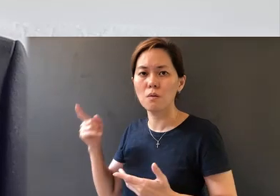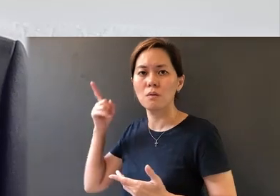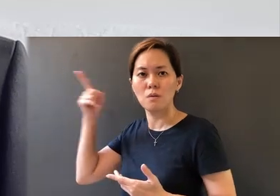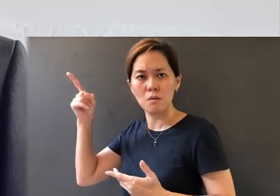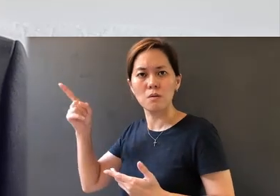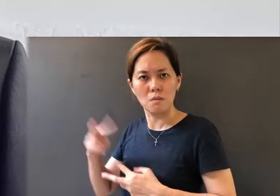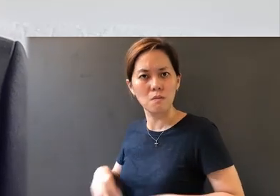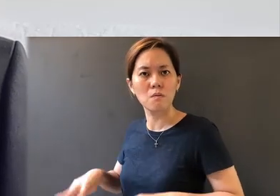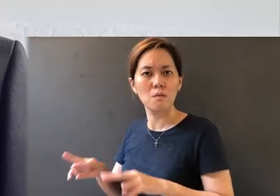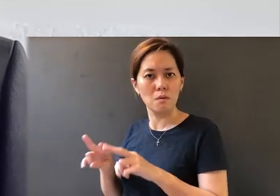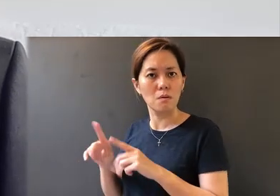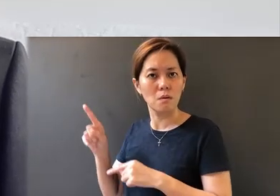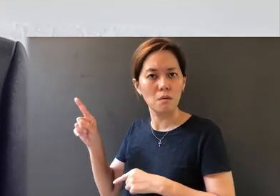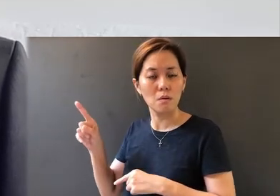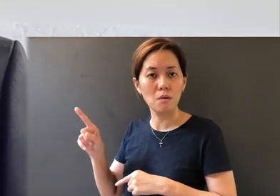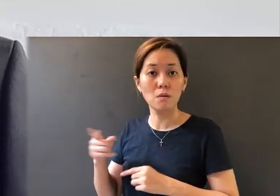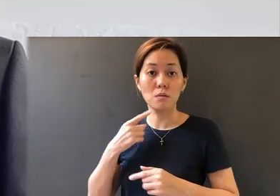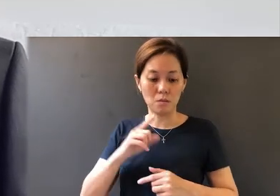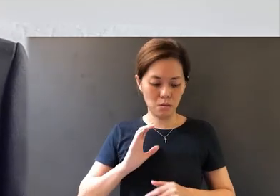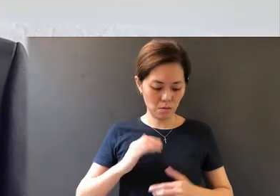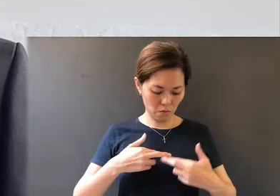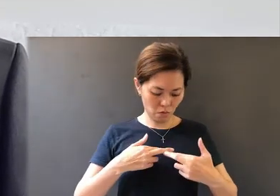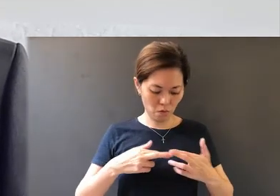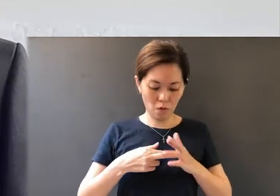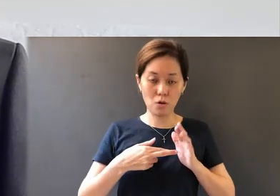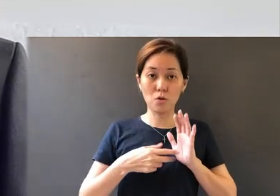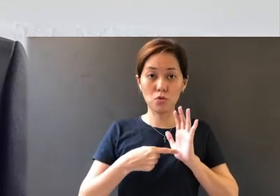actually tells and reveals our own attitude